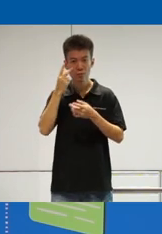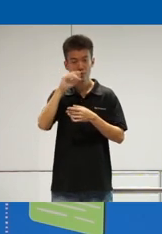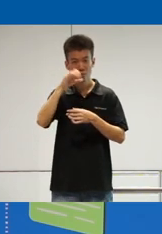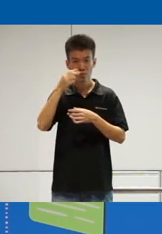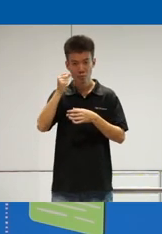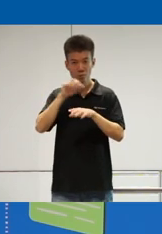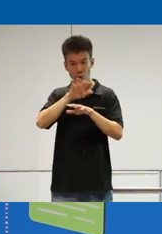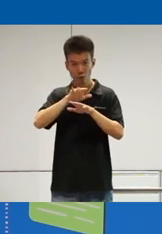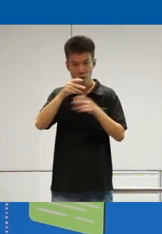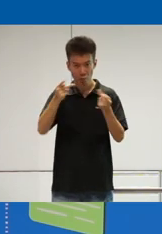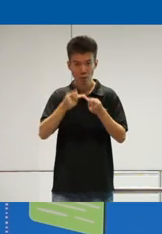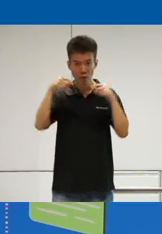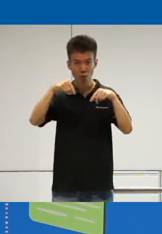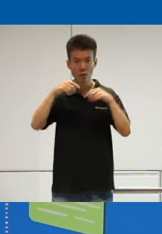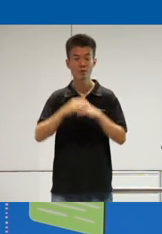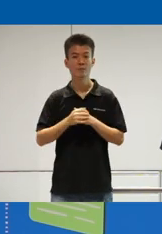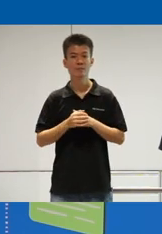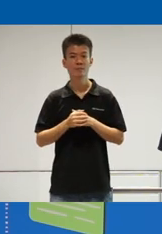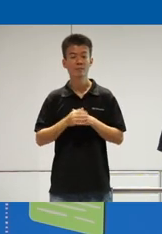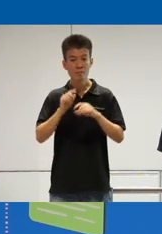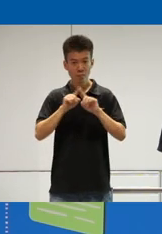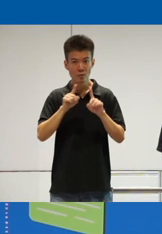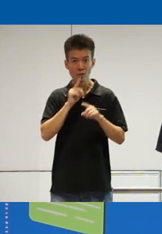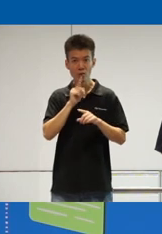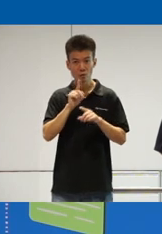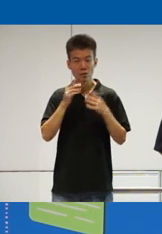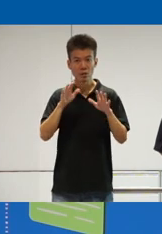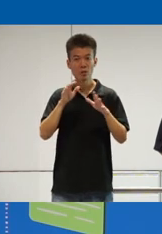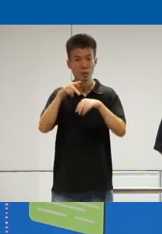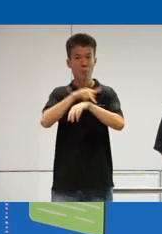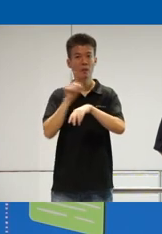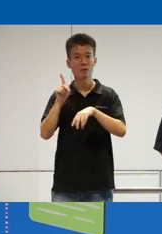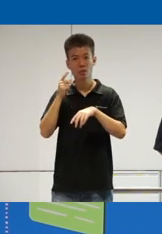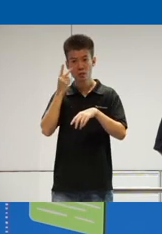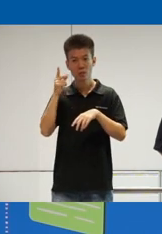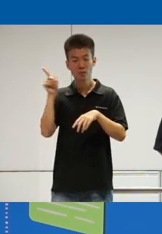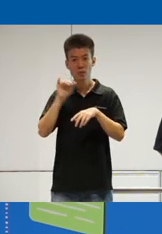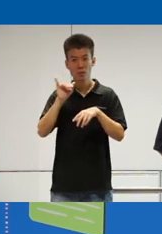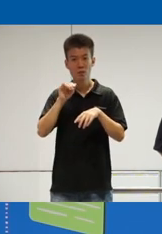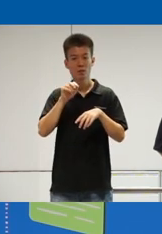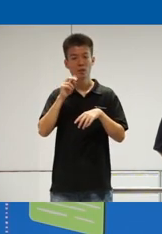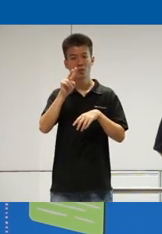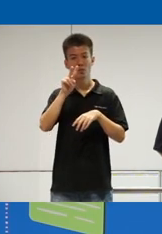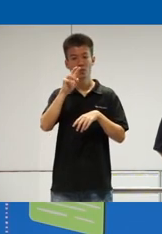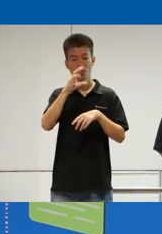over the place today but I do assure you after the panel you will just see him as the co MC